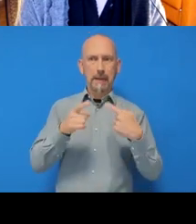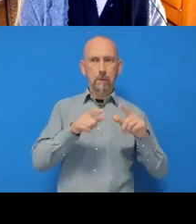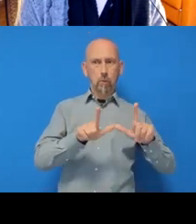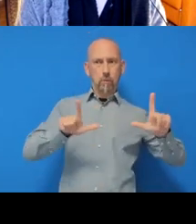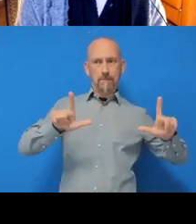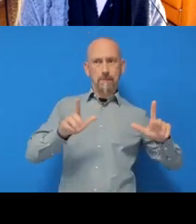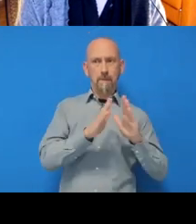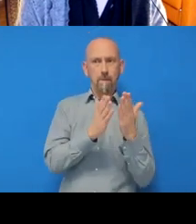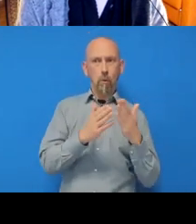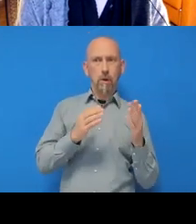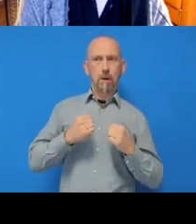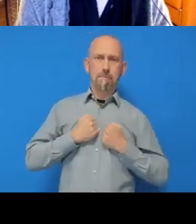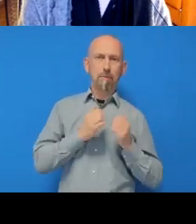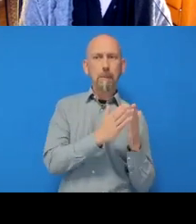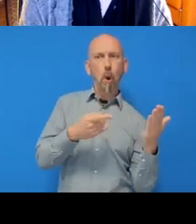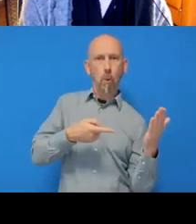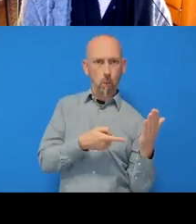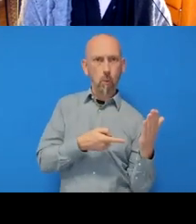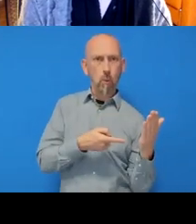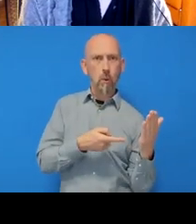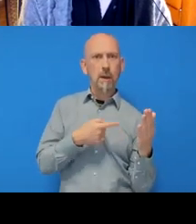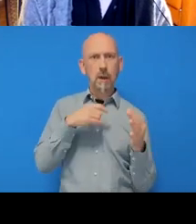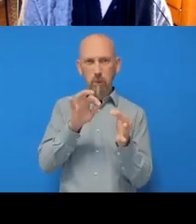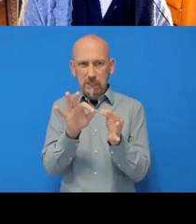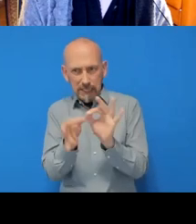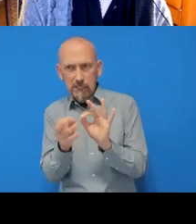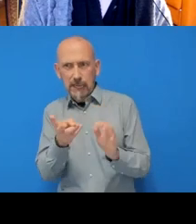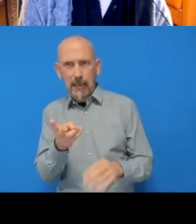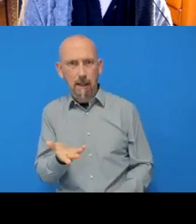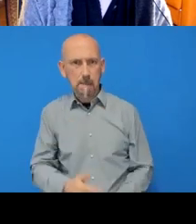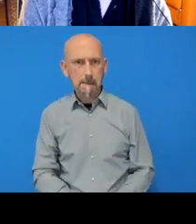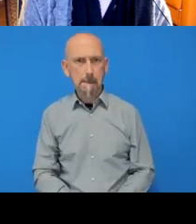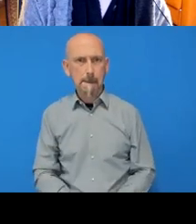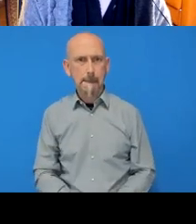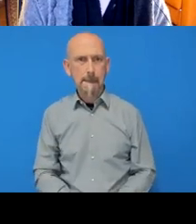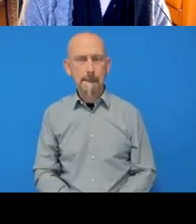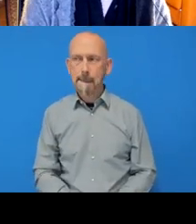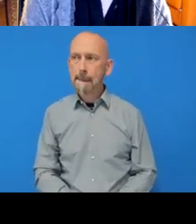I’m going to make a different change. This time I’m going to say